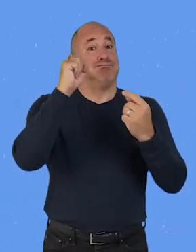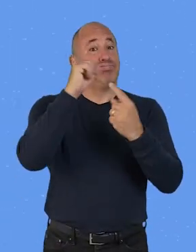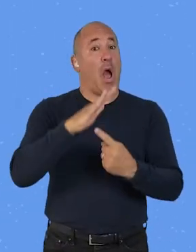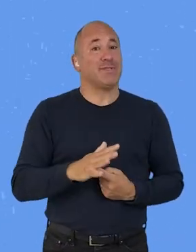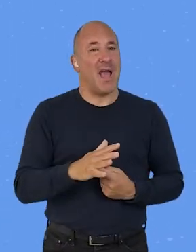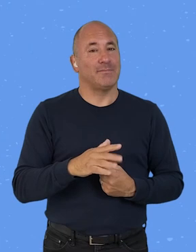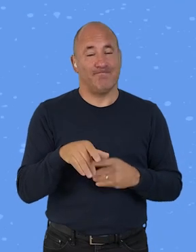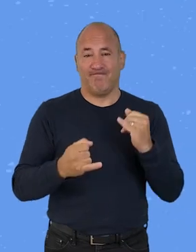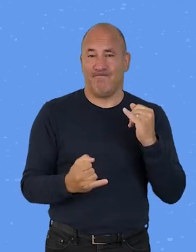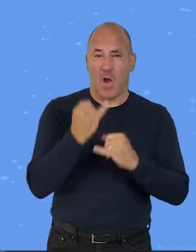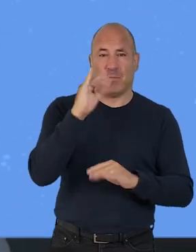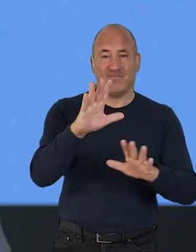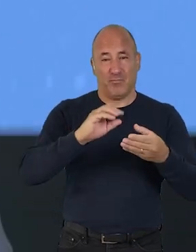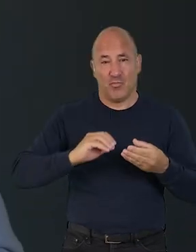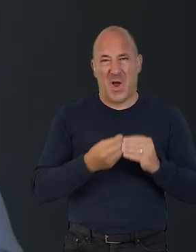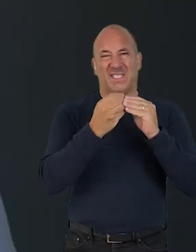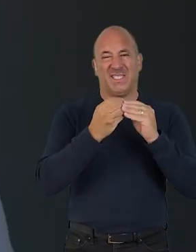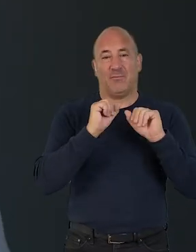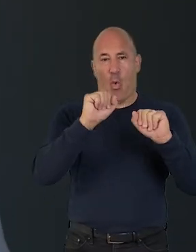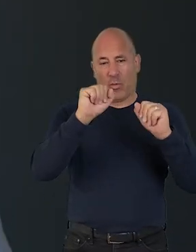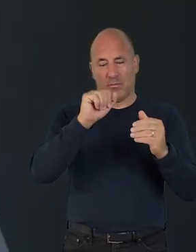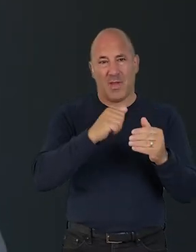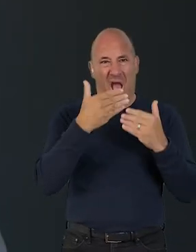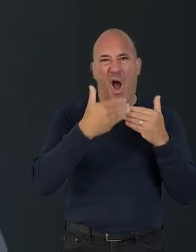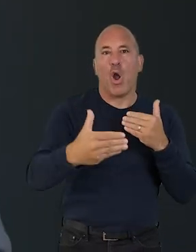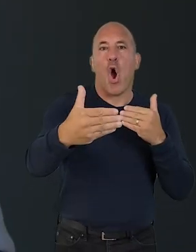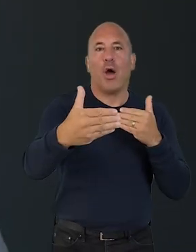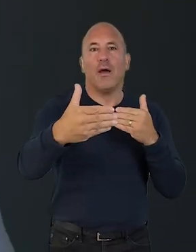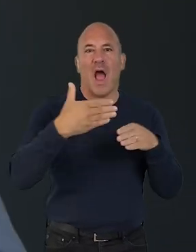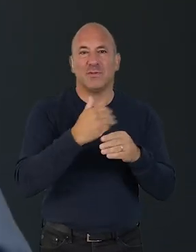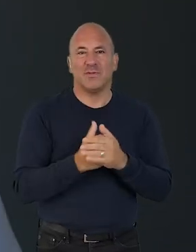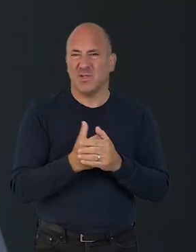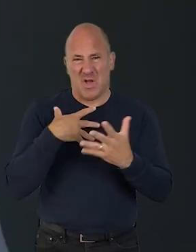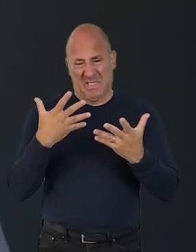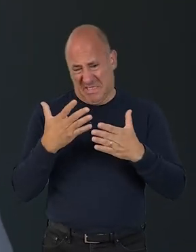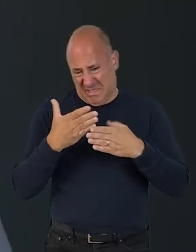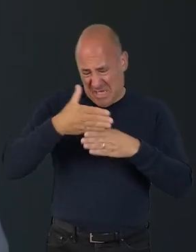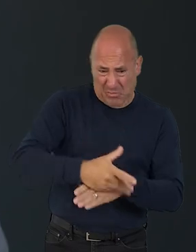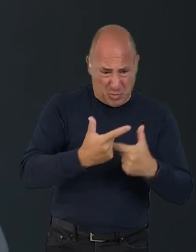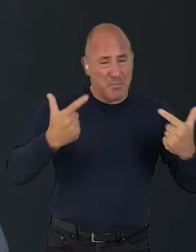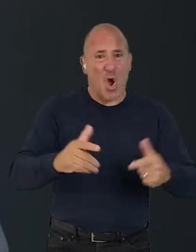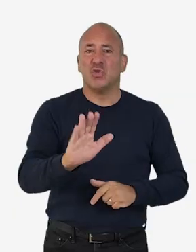The final activity is all about creating your own timescales for action. But again, you don't want to oversubscribe yourself.